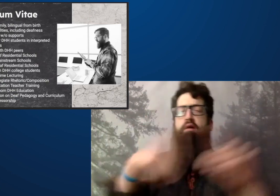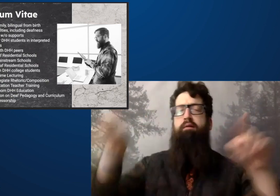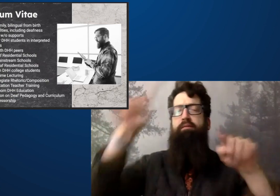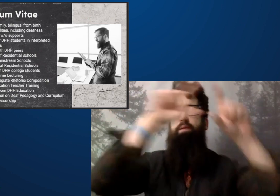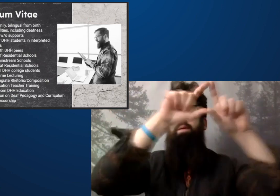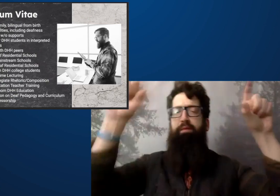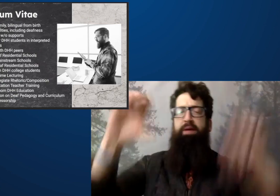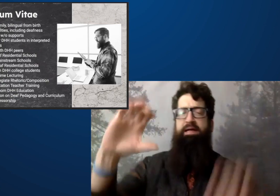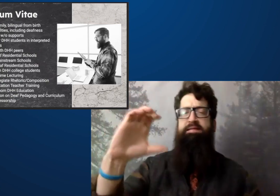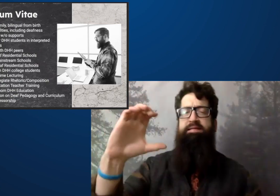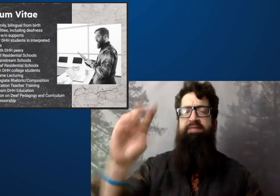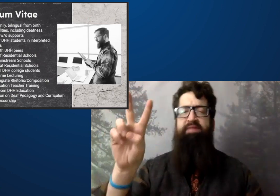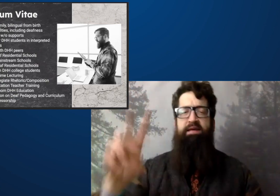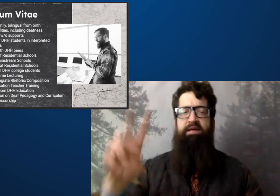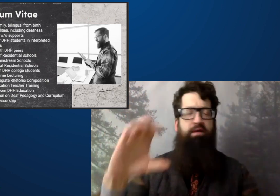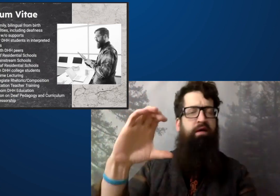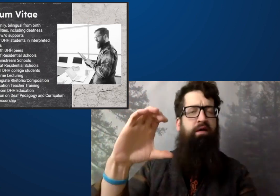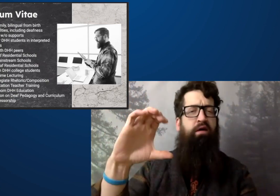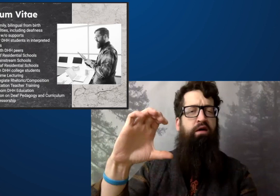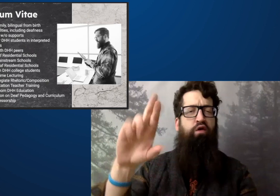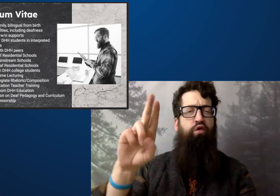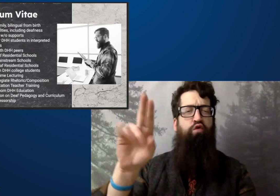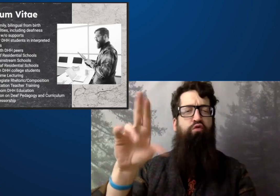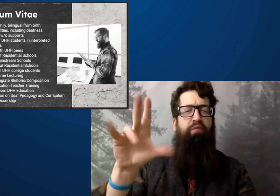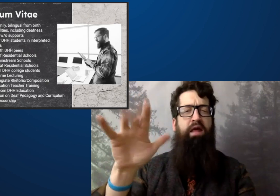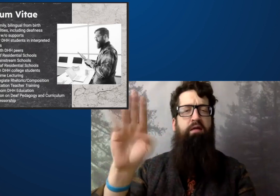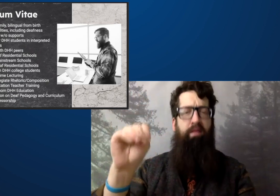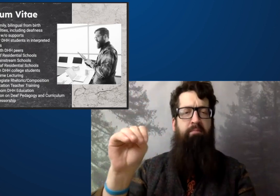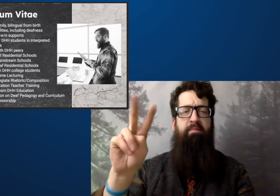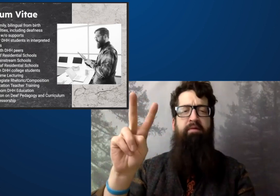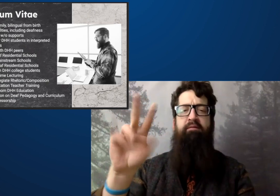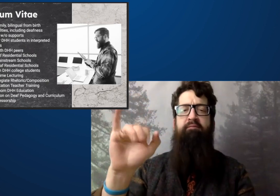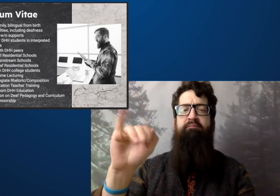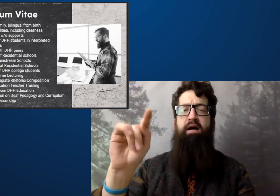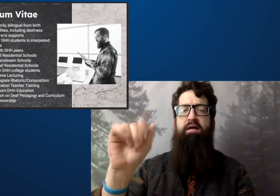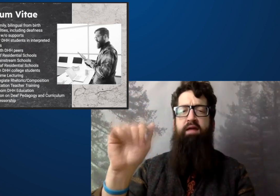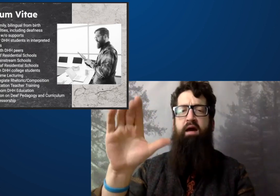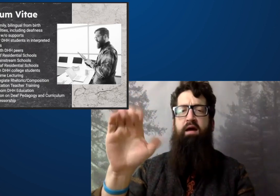But that's just a little bit of a bio of who I am.